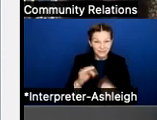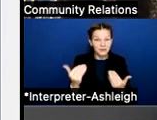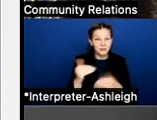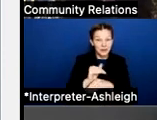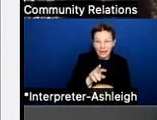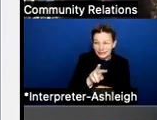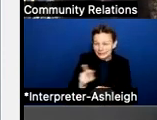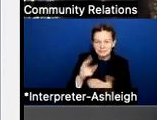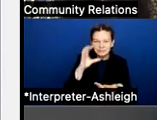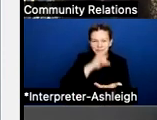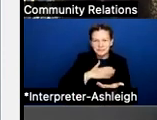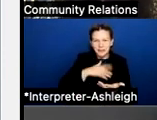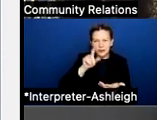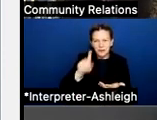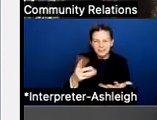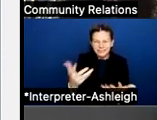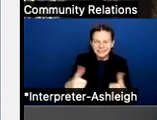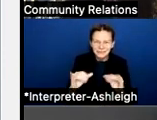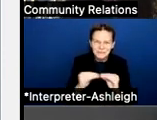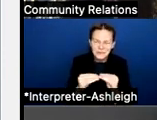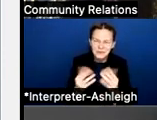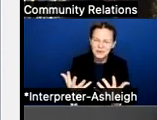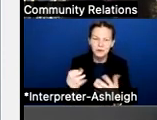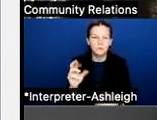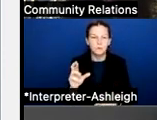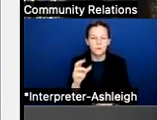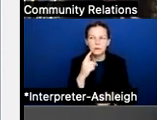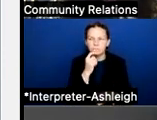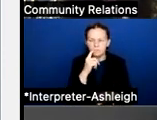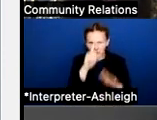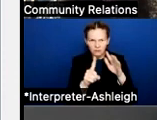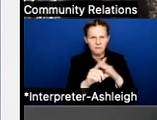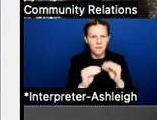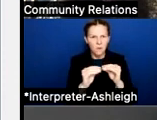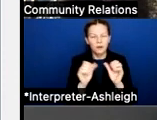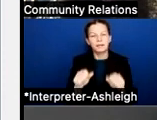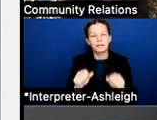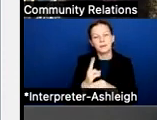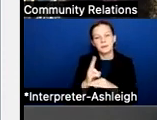please feel free to contact us through Let's Talk. You can find that available, that feature on our our district website,